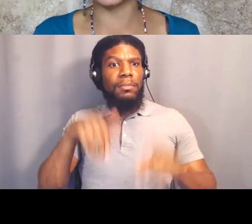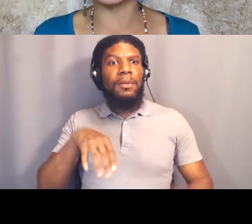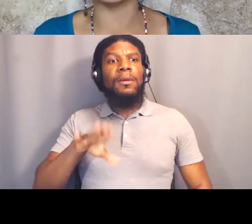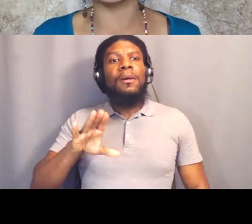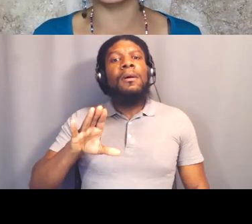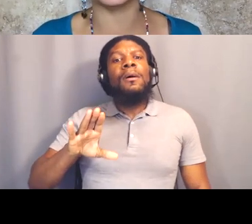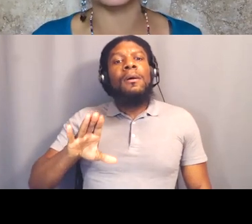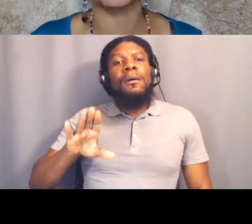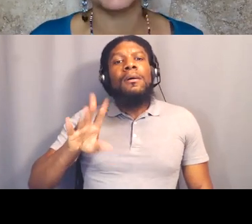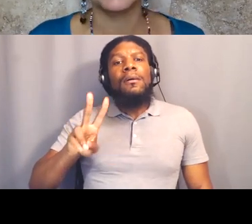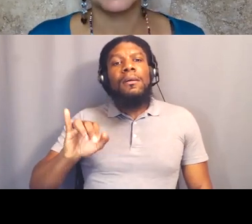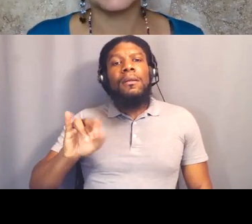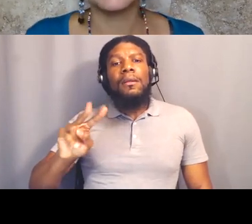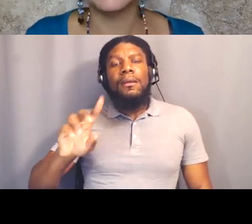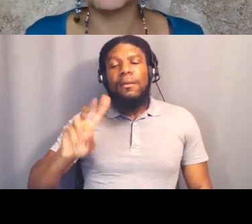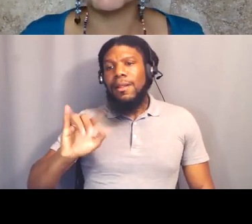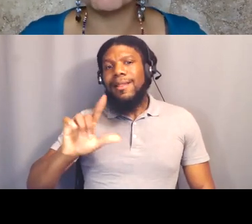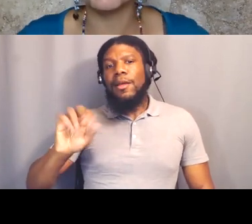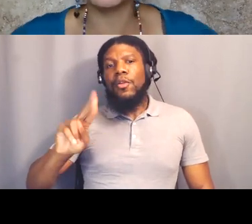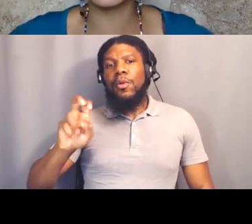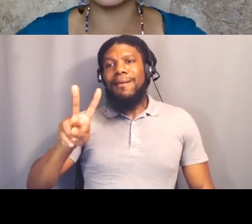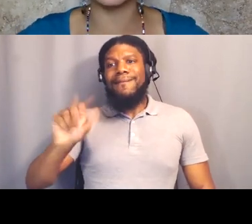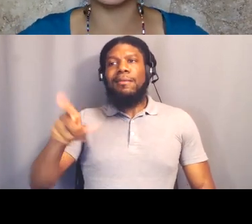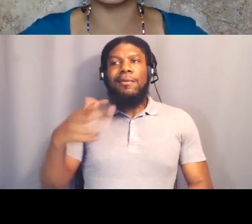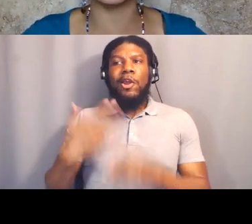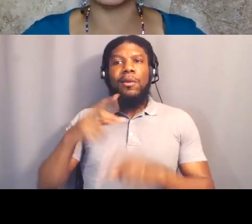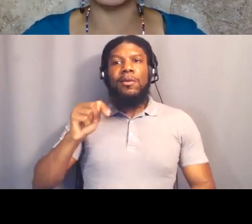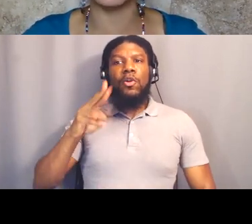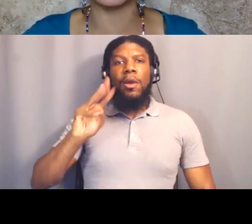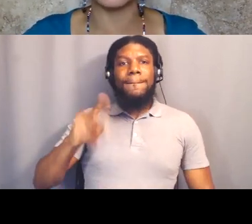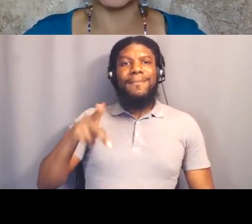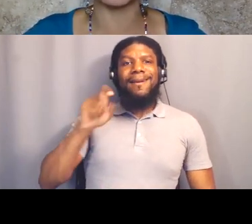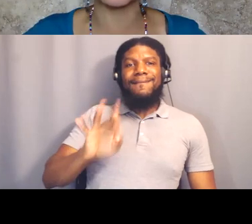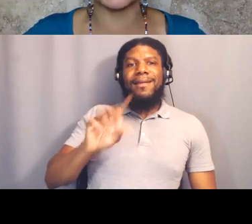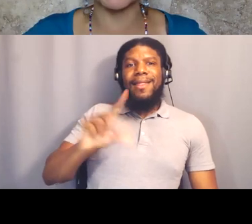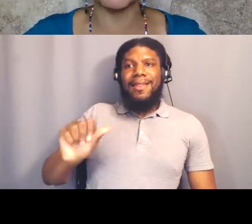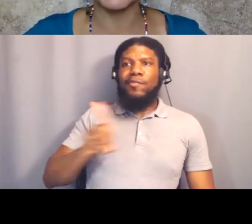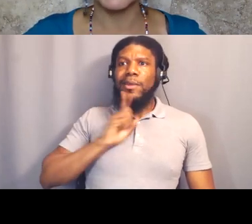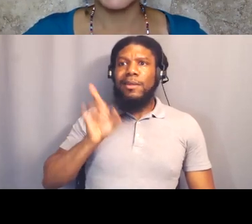He's really kind of a terrible person in addition to being a terrible sheriff.